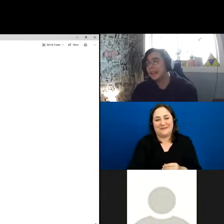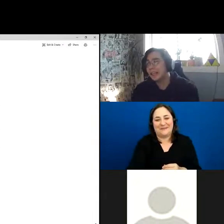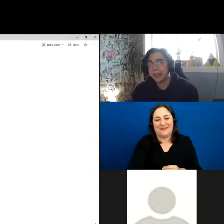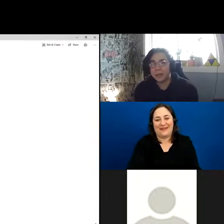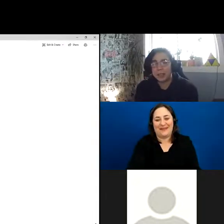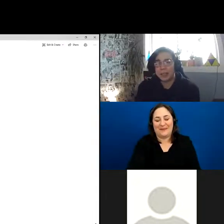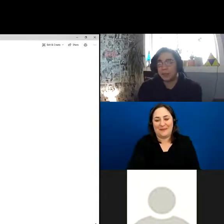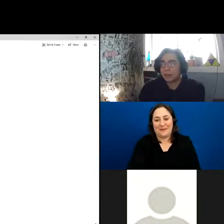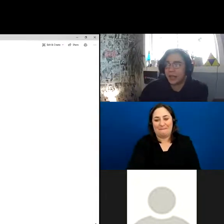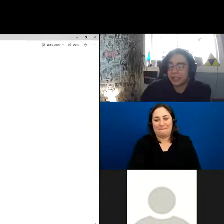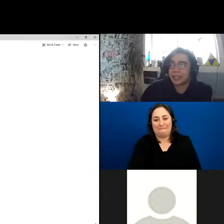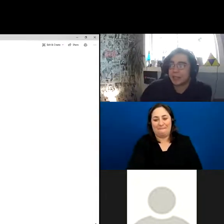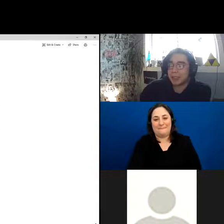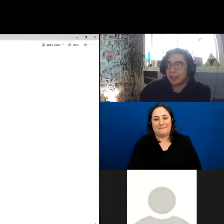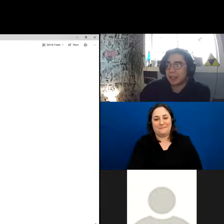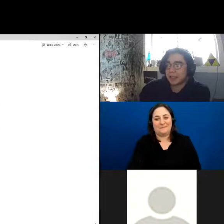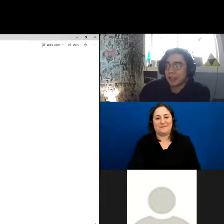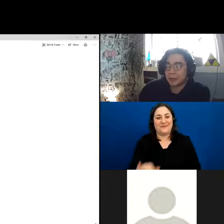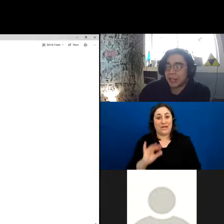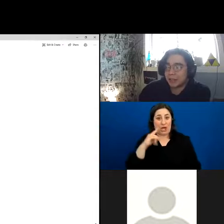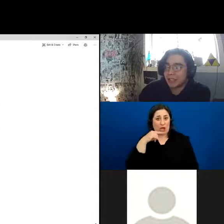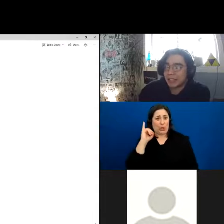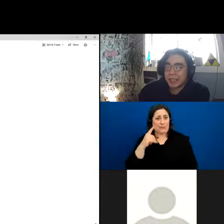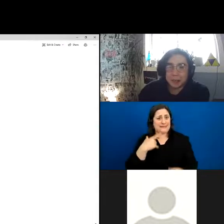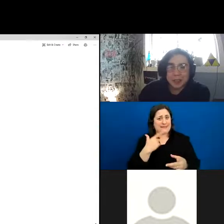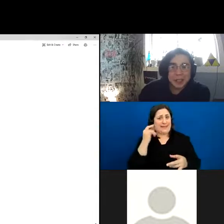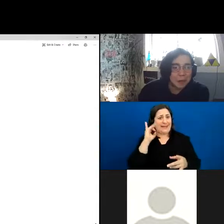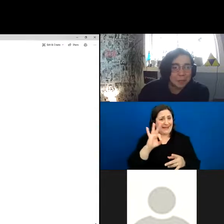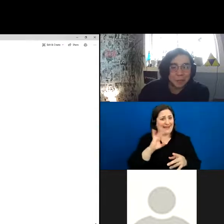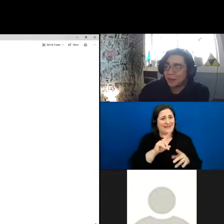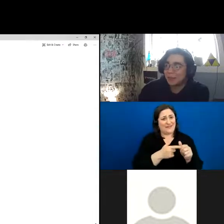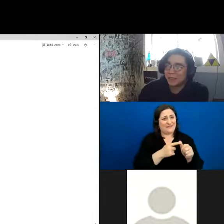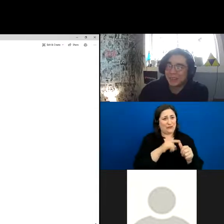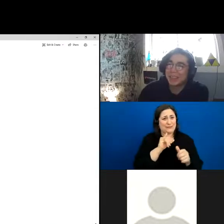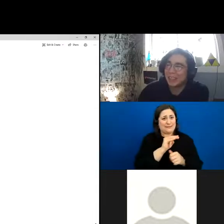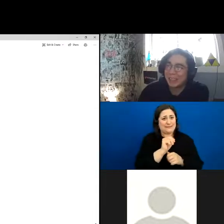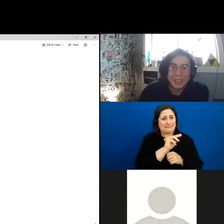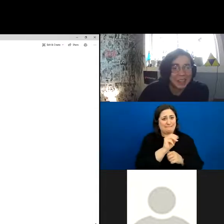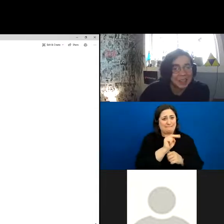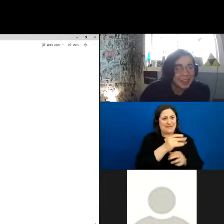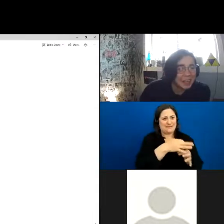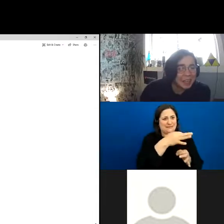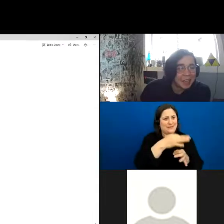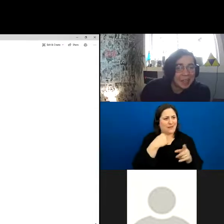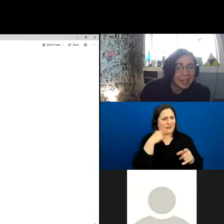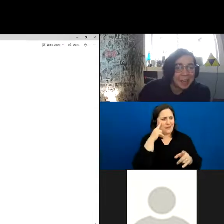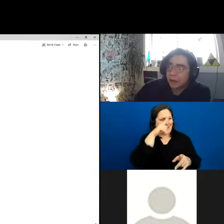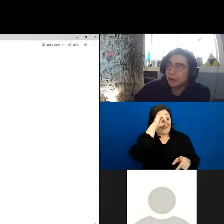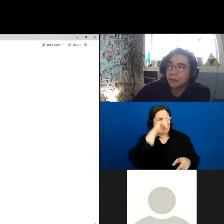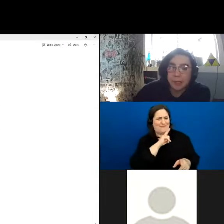Yeah, those look like pretty fancy cinnamon sticks in the last one, I haven't seen anyones like that before. Ok.